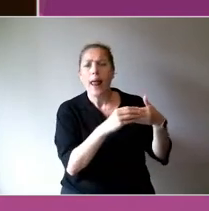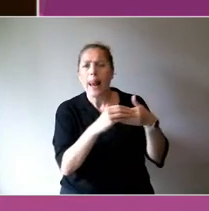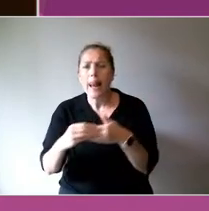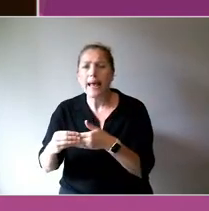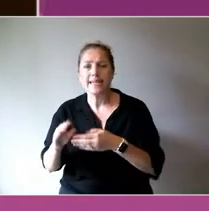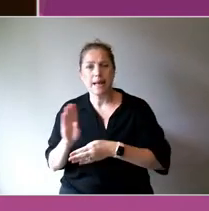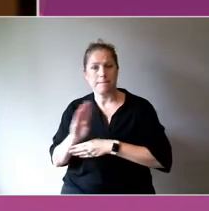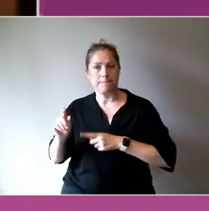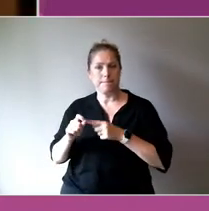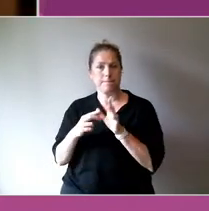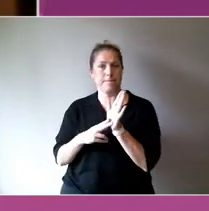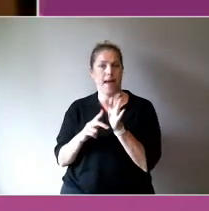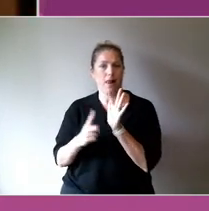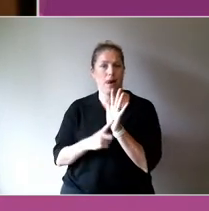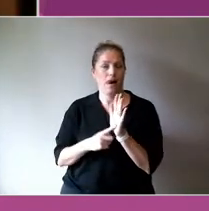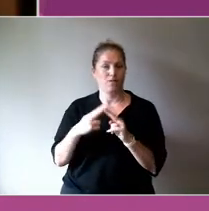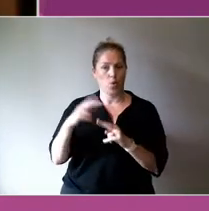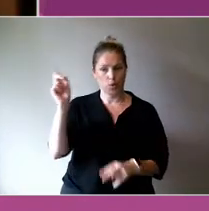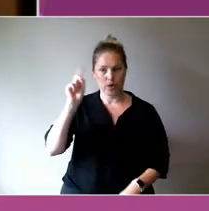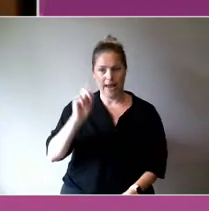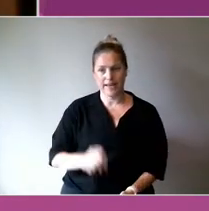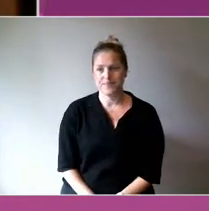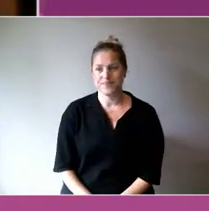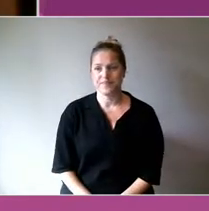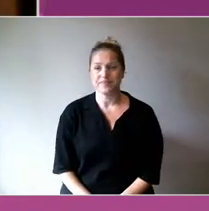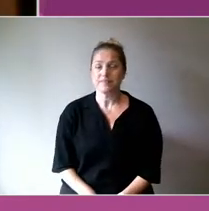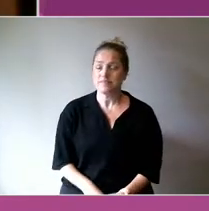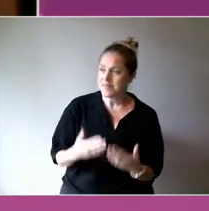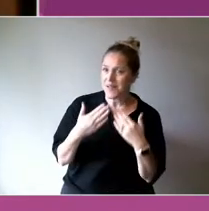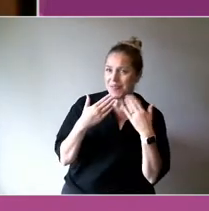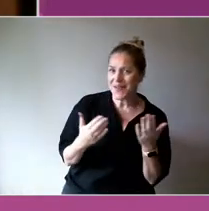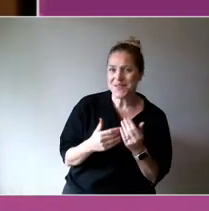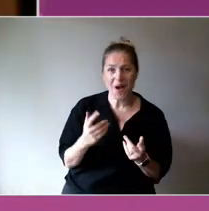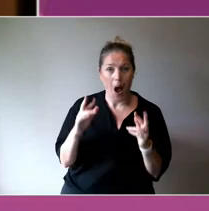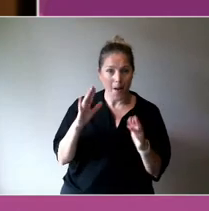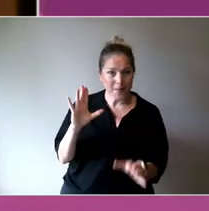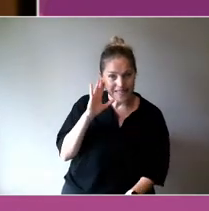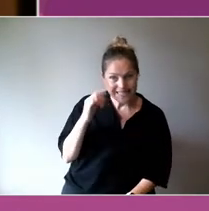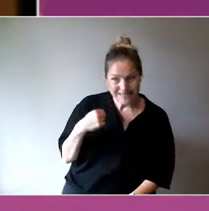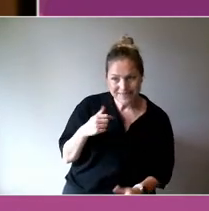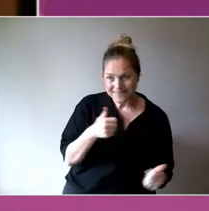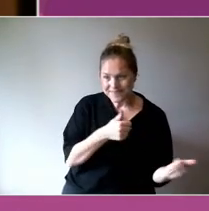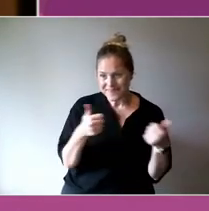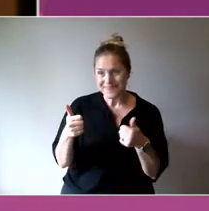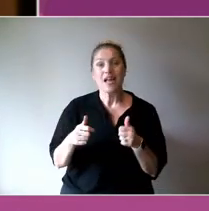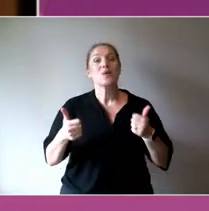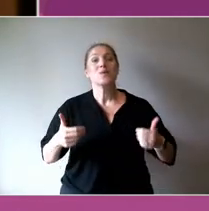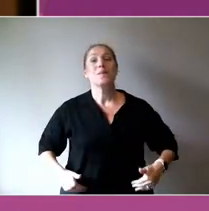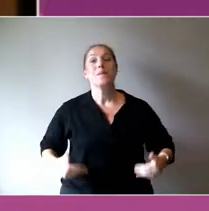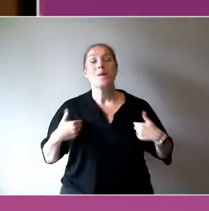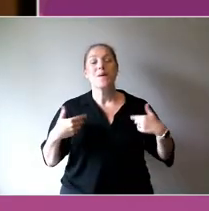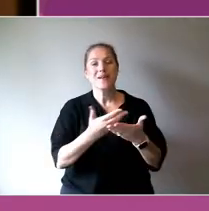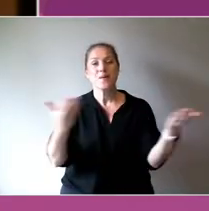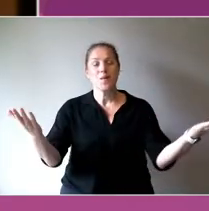I hope everybody can hear me, and good morning everyone, and welcome. Thanks very much for joining us.